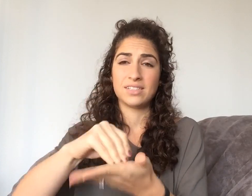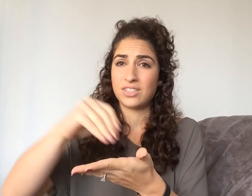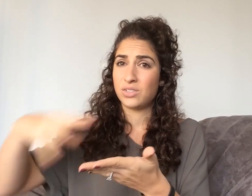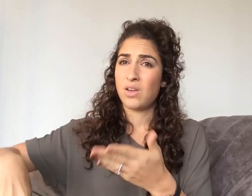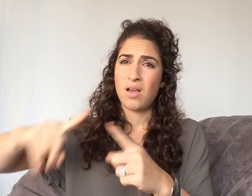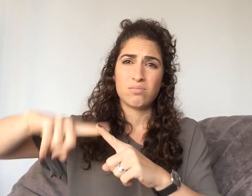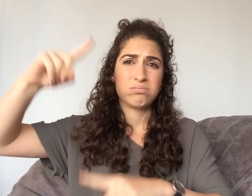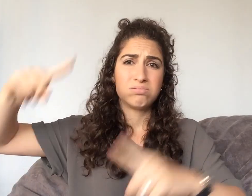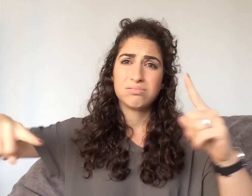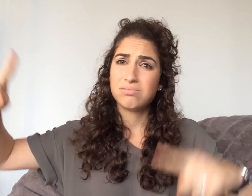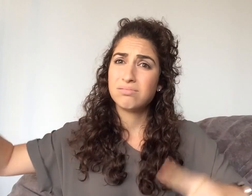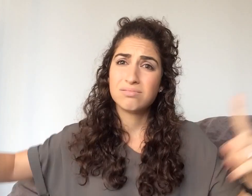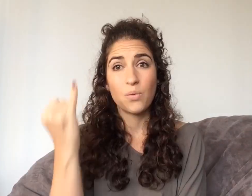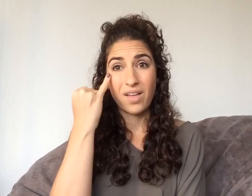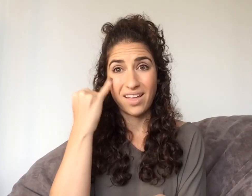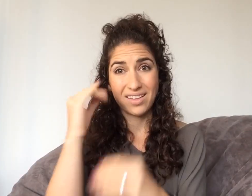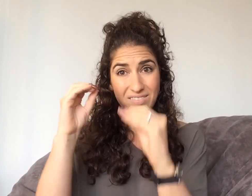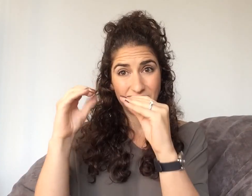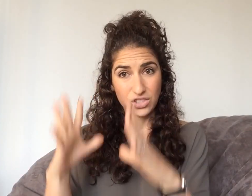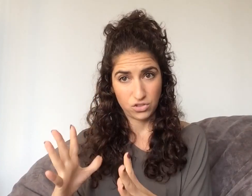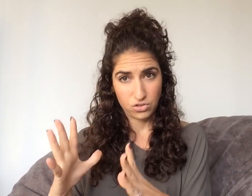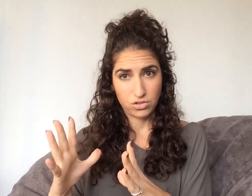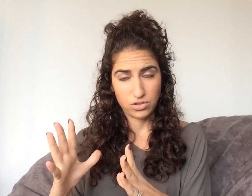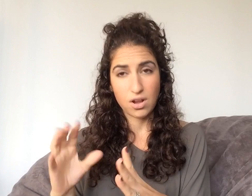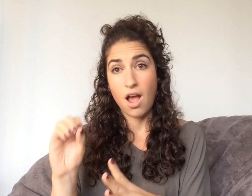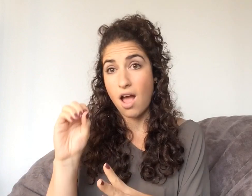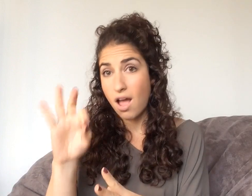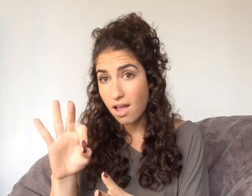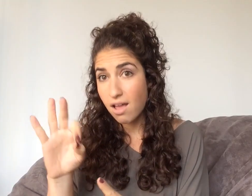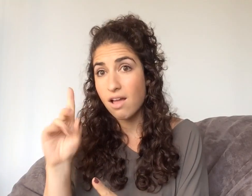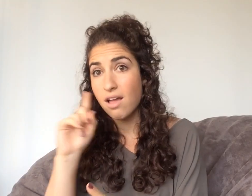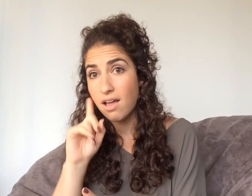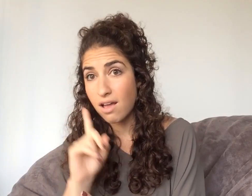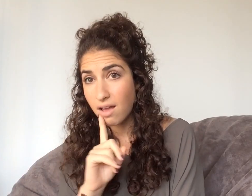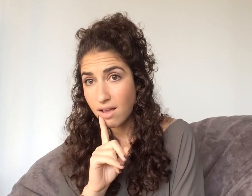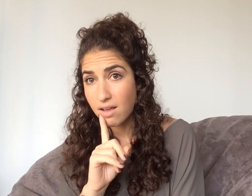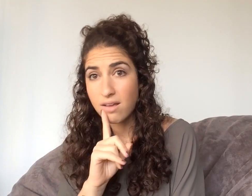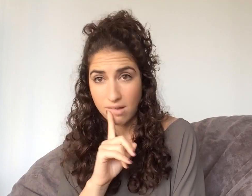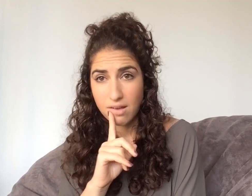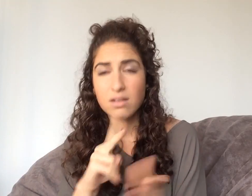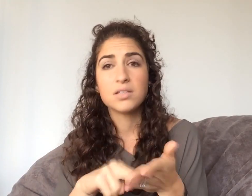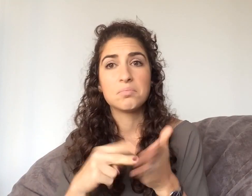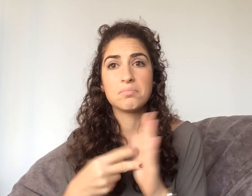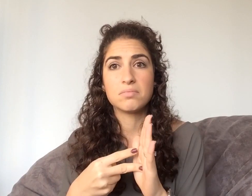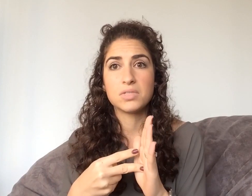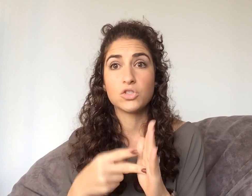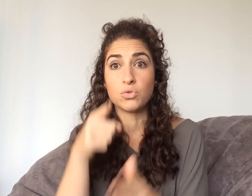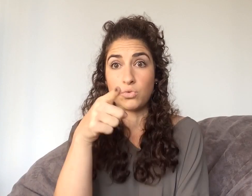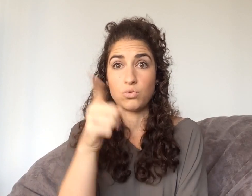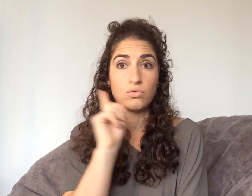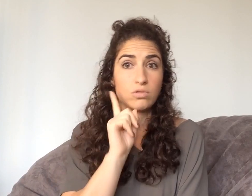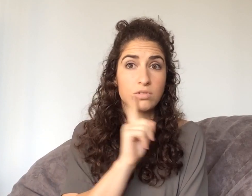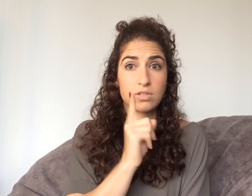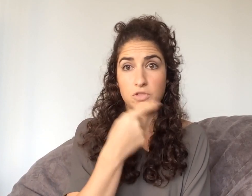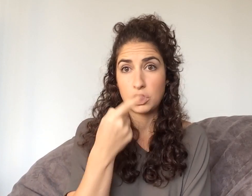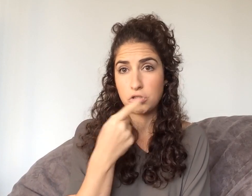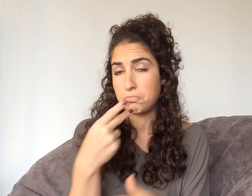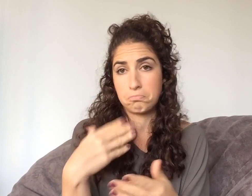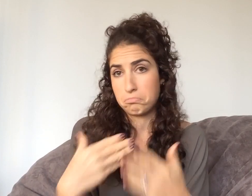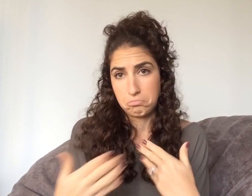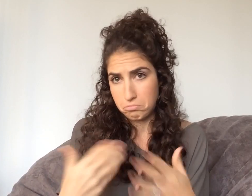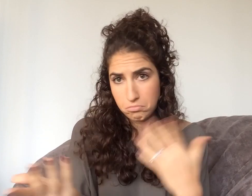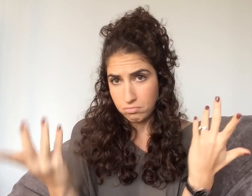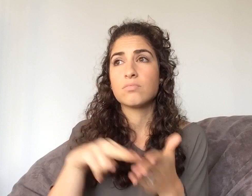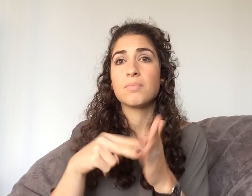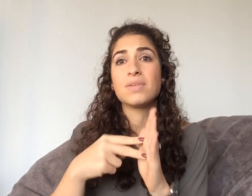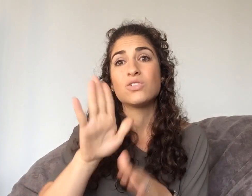really, the students can be diverse, but if you're a teacher of the Deaf that means that you